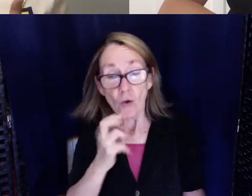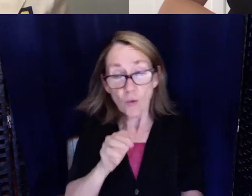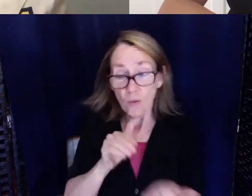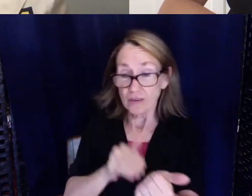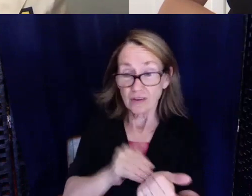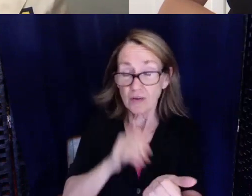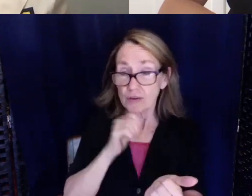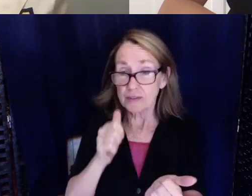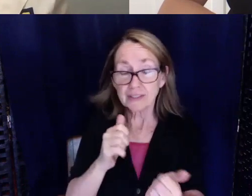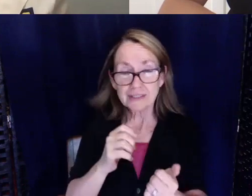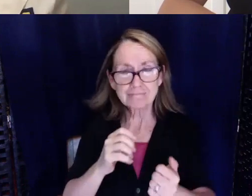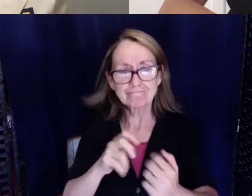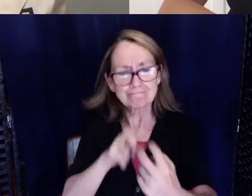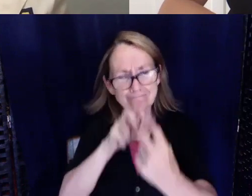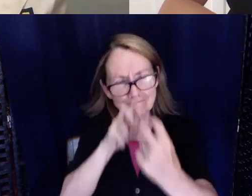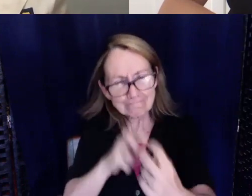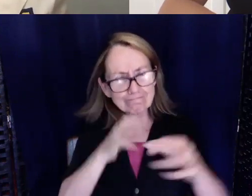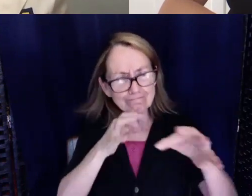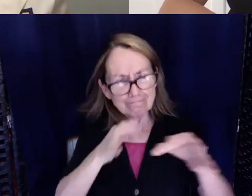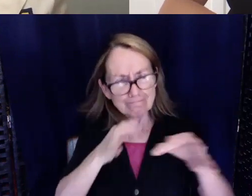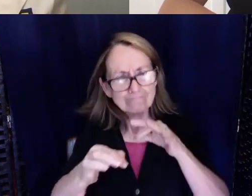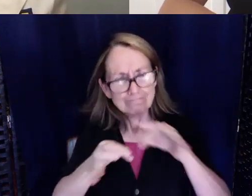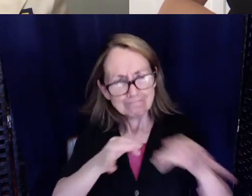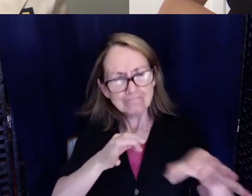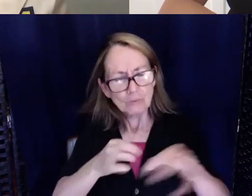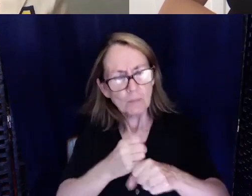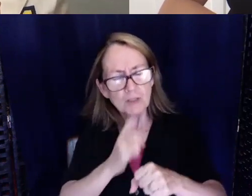explain why they're getting the prescription that they're getting.